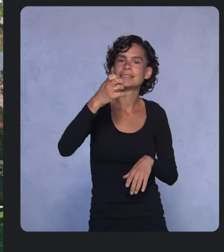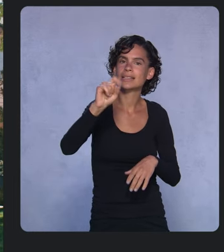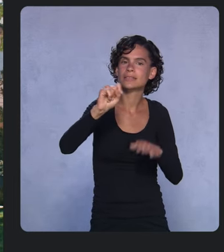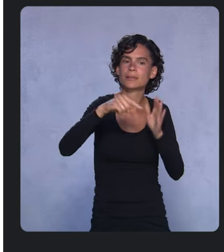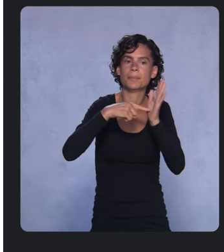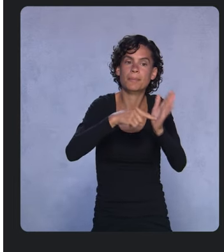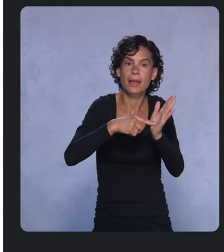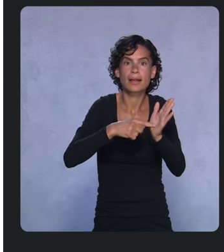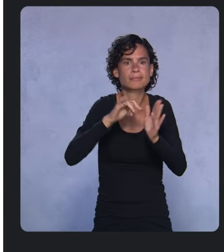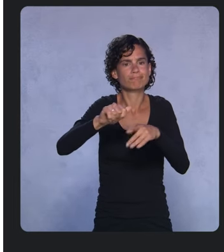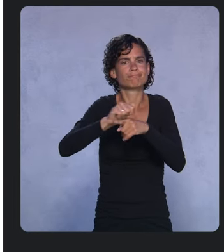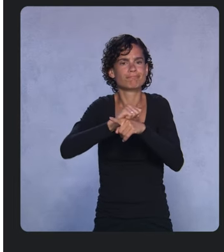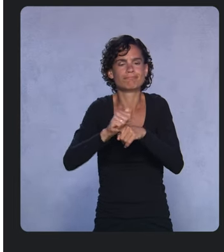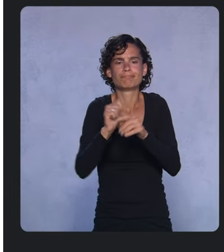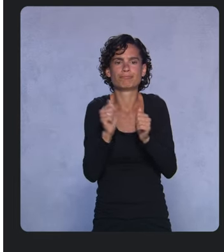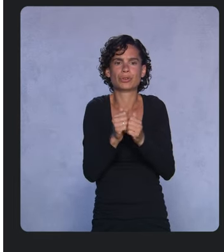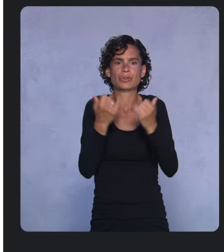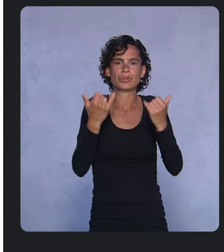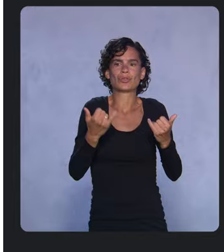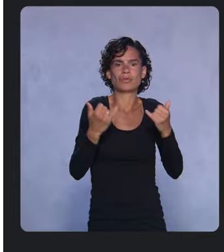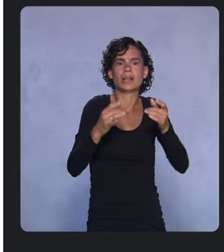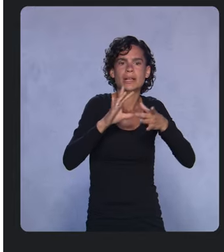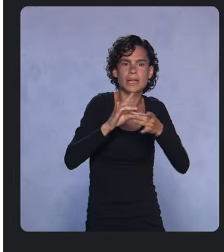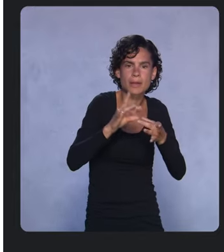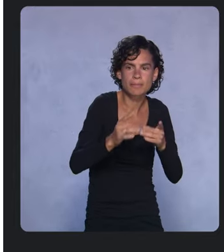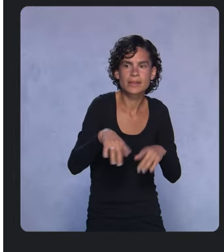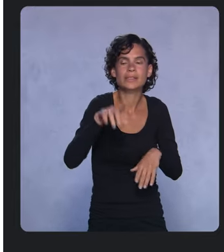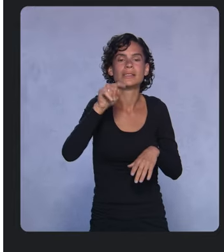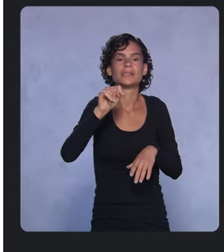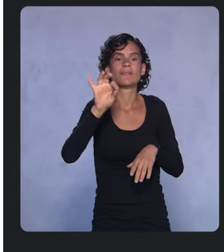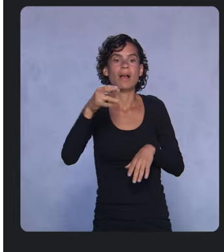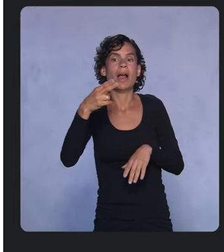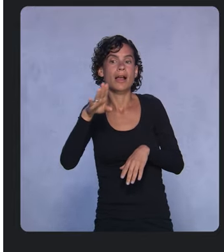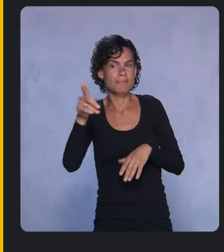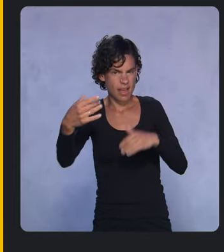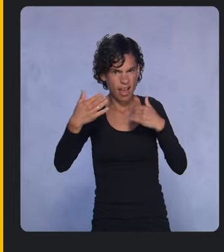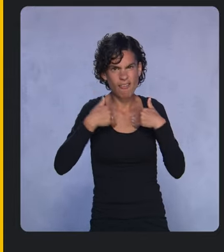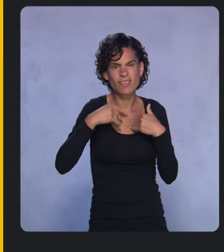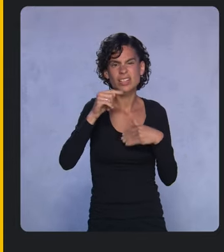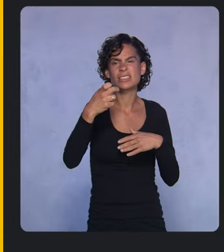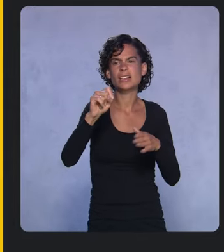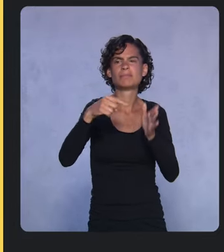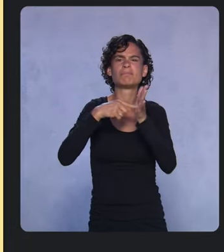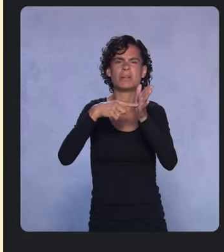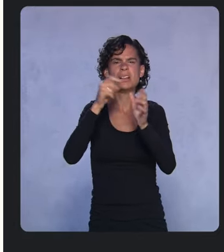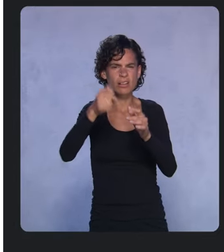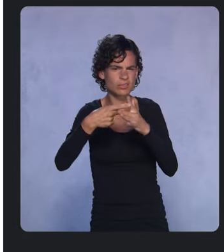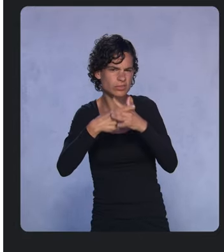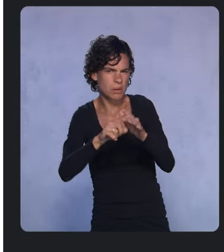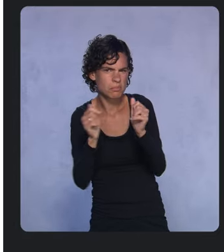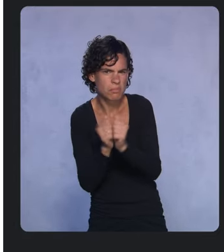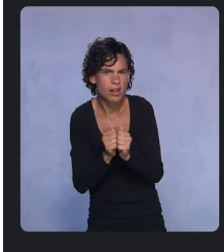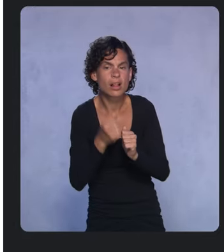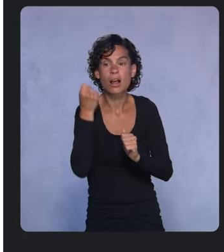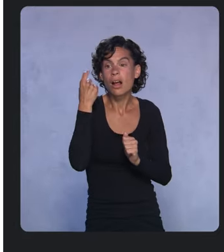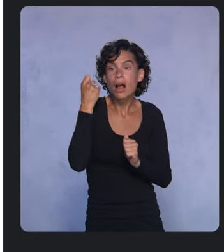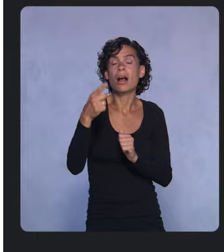Luckily, TendorFlow Hub also offers a text model you can start with, and you can test this one directly in your browser